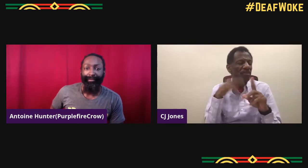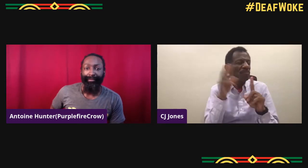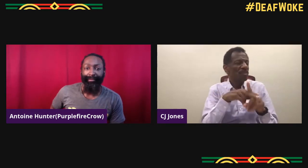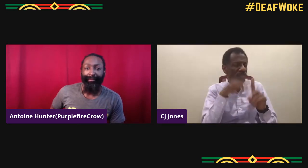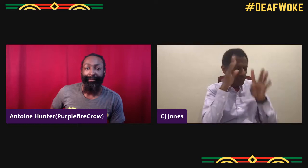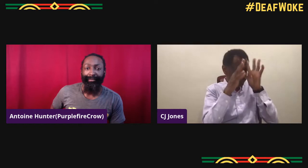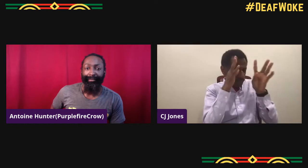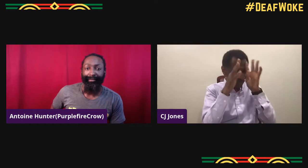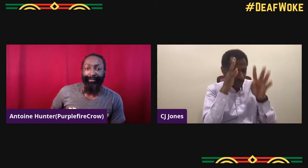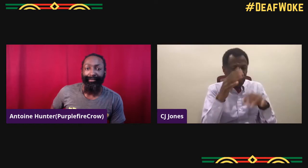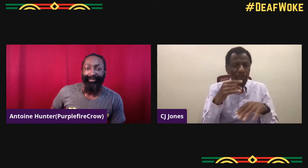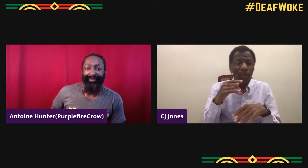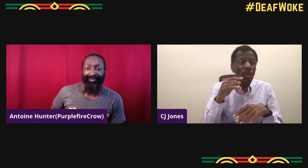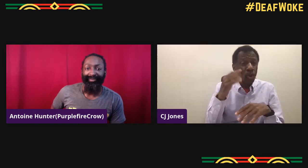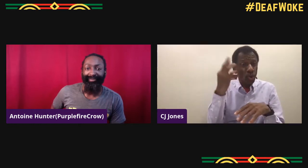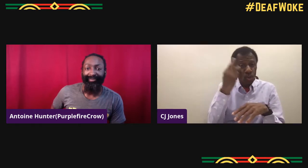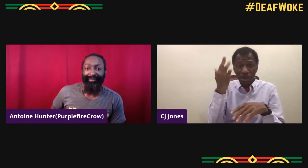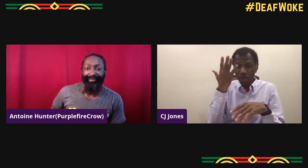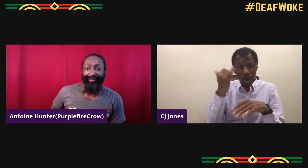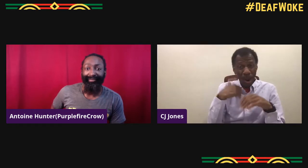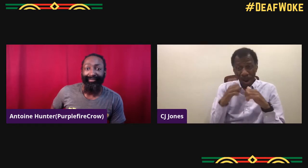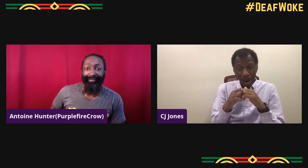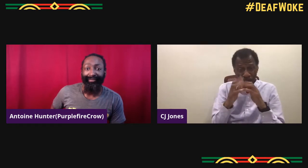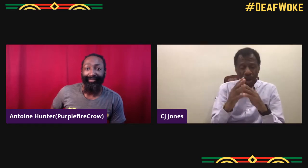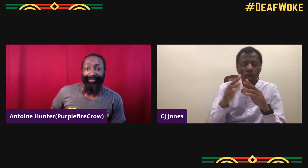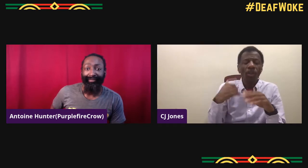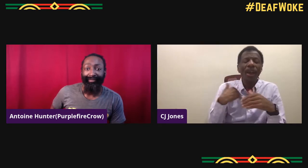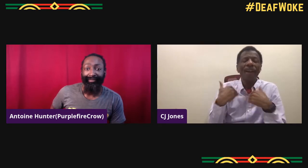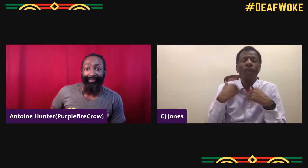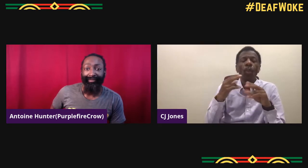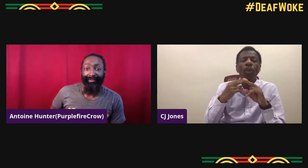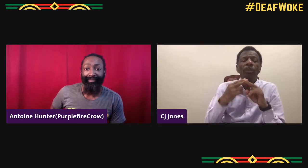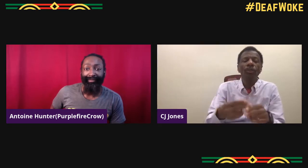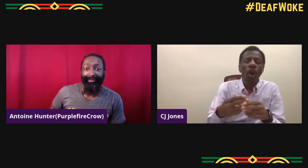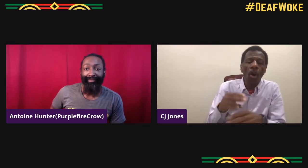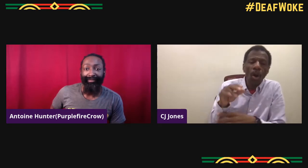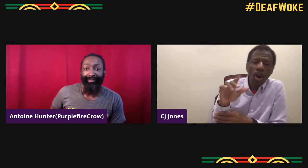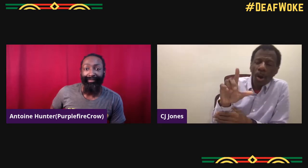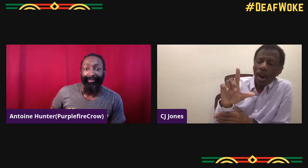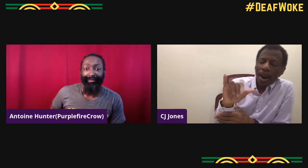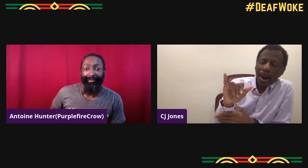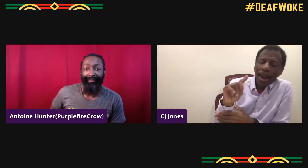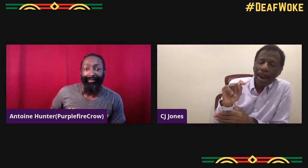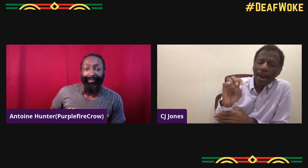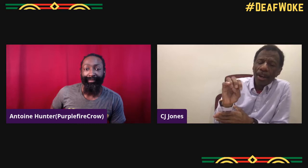just kind of was tuned into the TV and then I applied and become creative with what I saw.